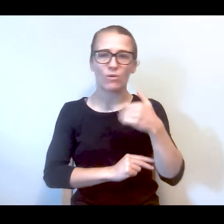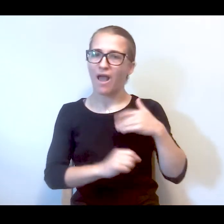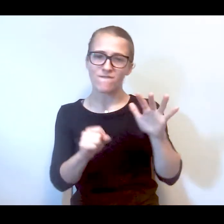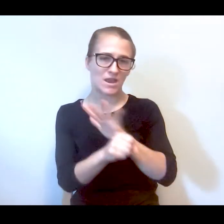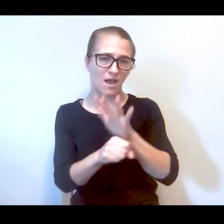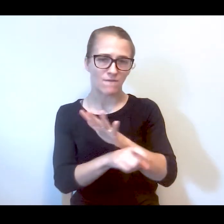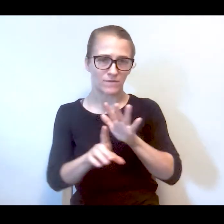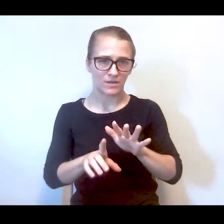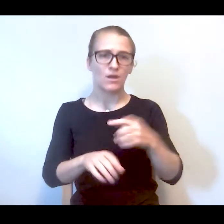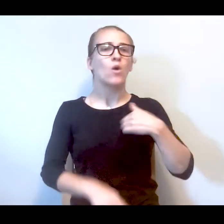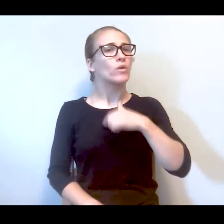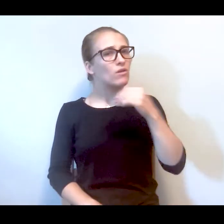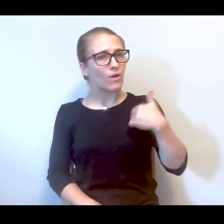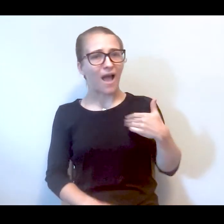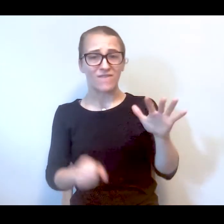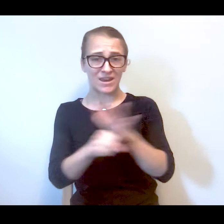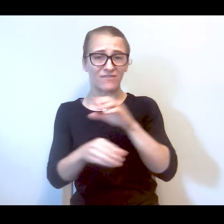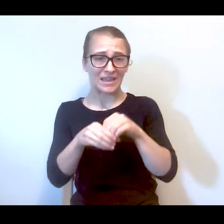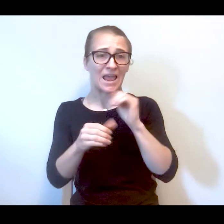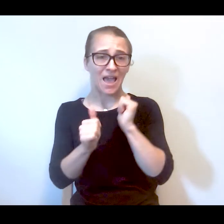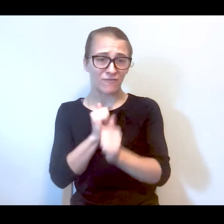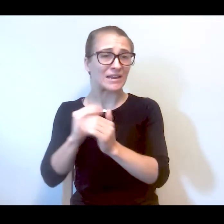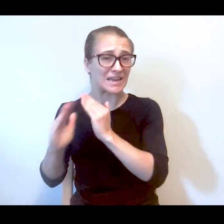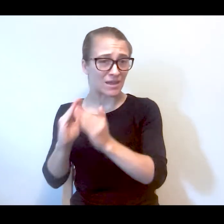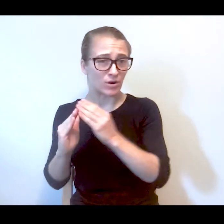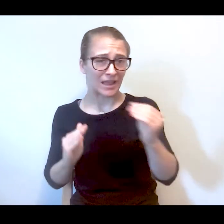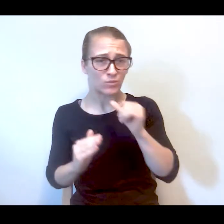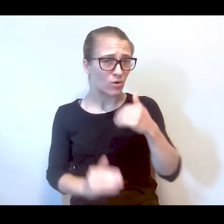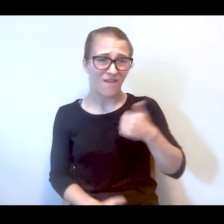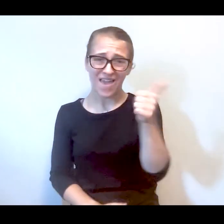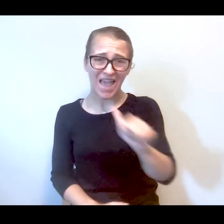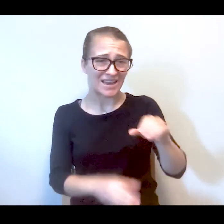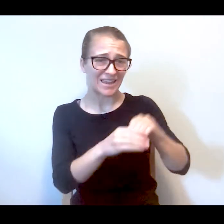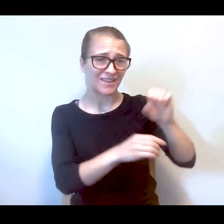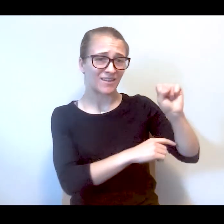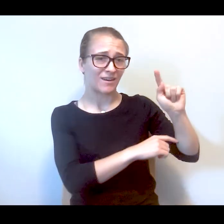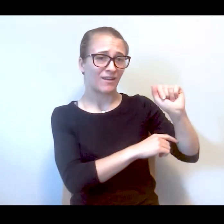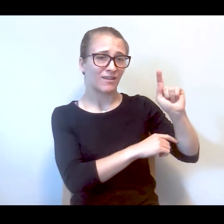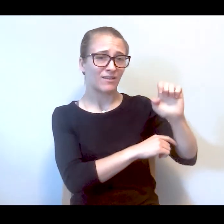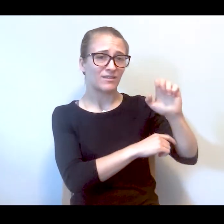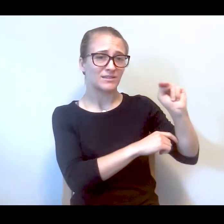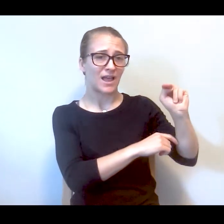We don't have enough of those in every borrow and